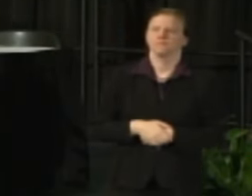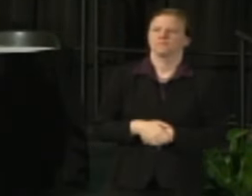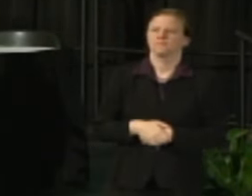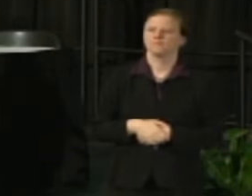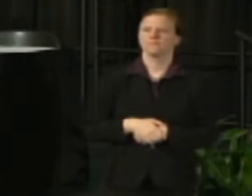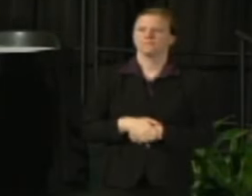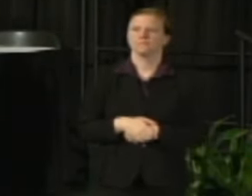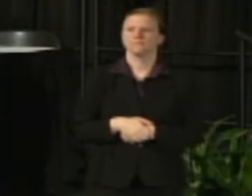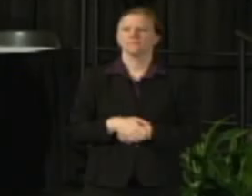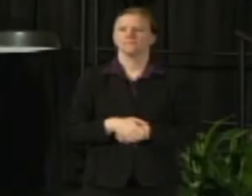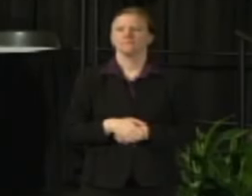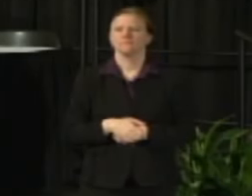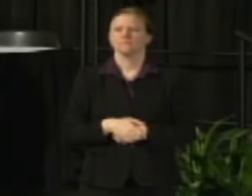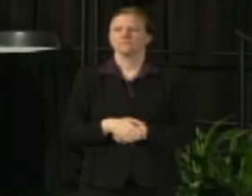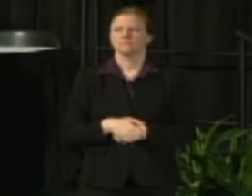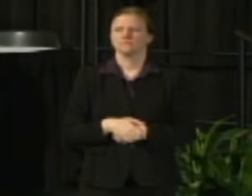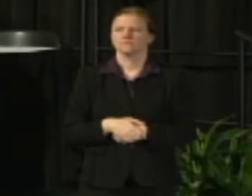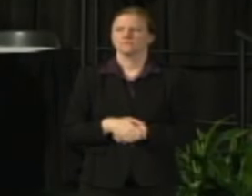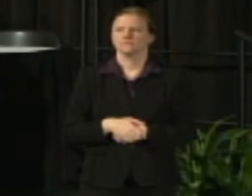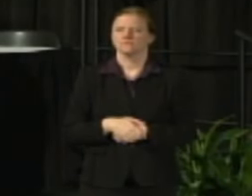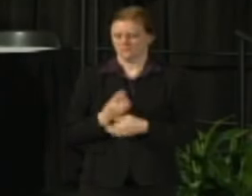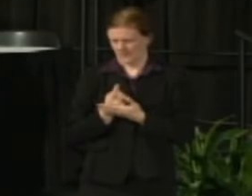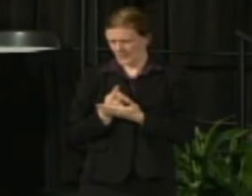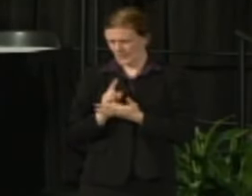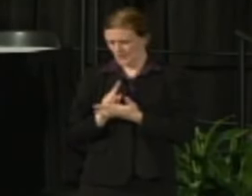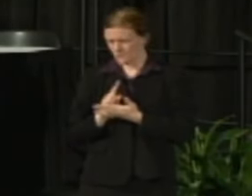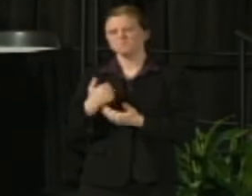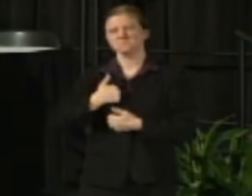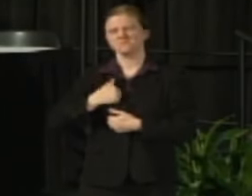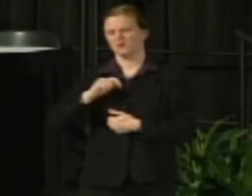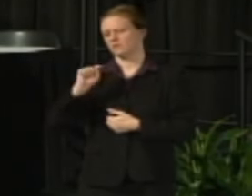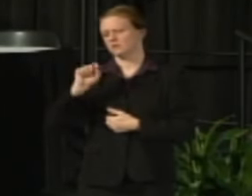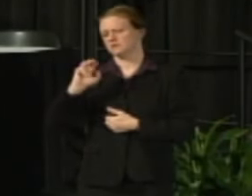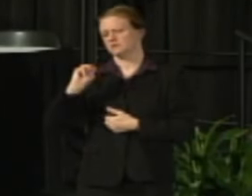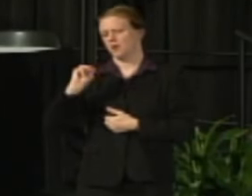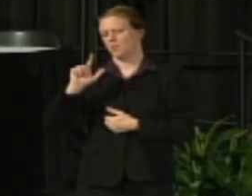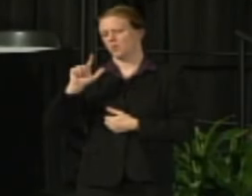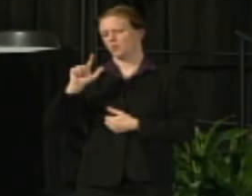We have last week Tom Luljak and I were in Madison and we met